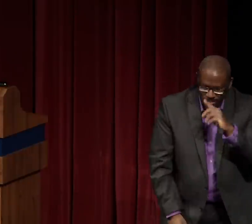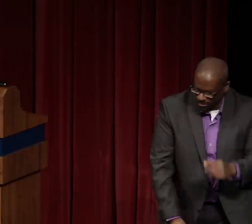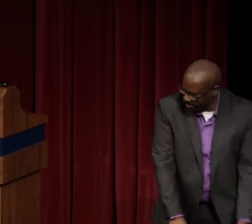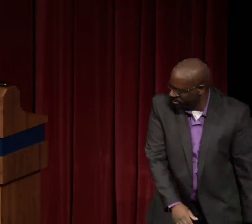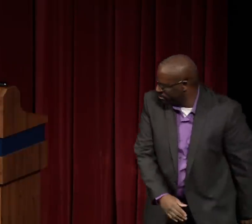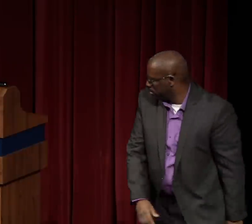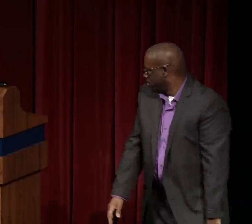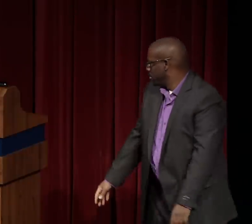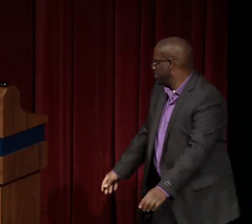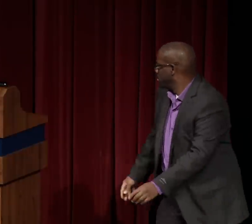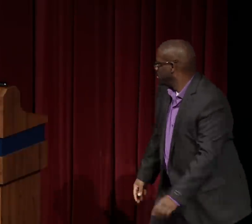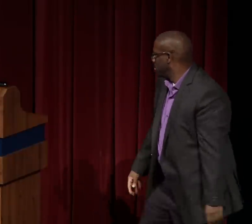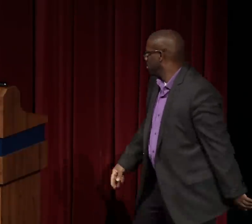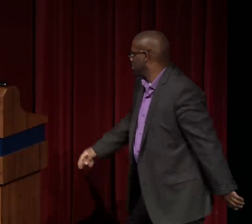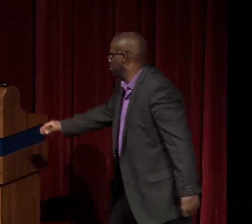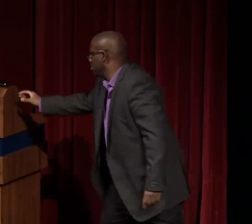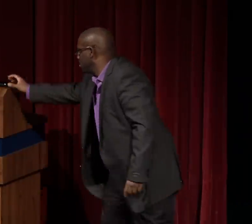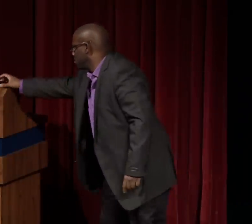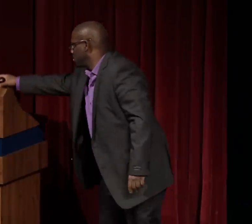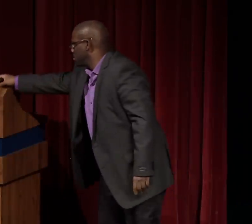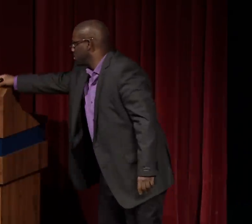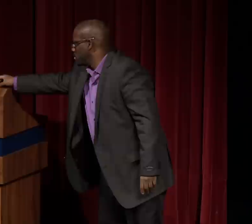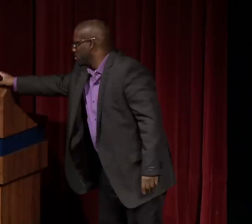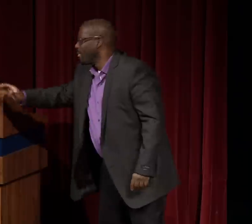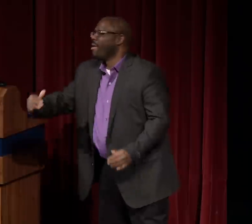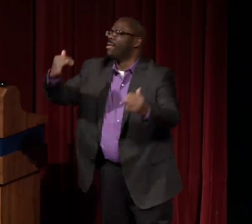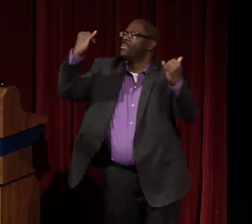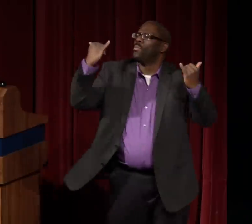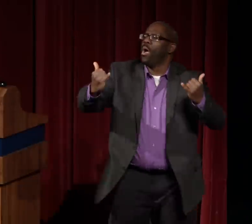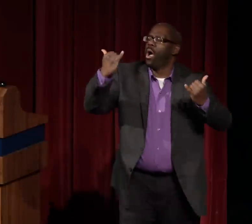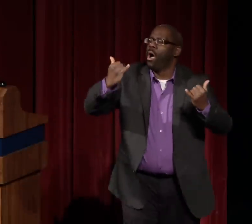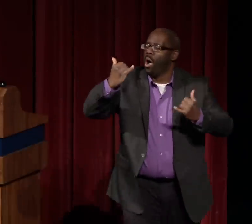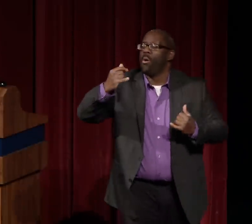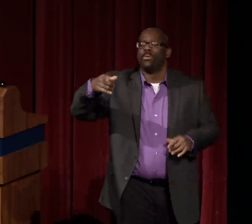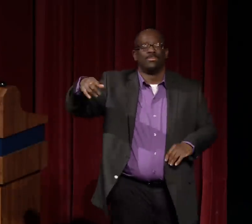And I'll talk more about her wonderful work ethic and her personality during this presentation.